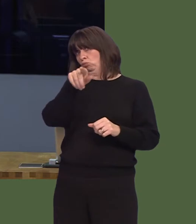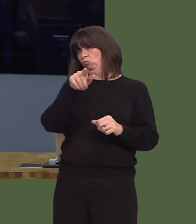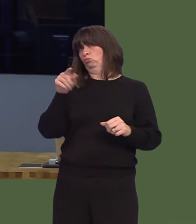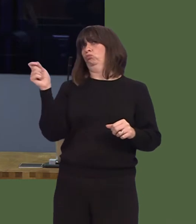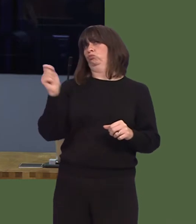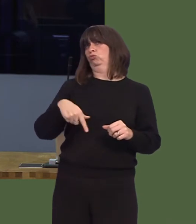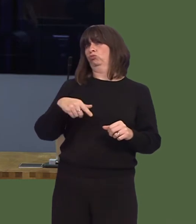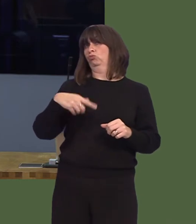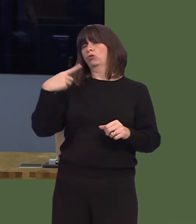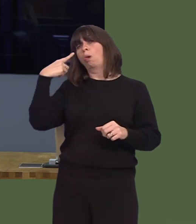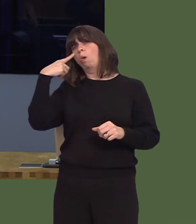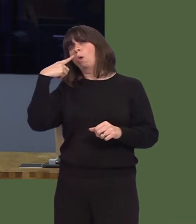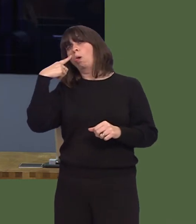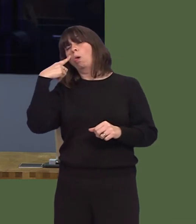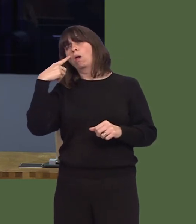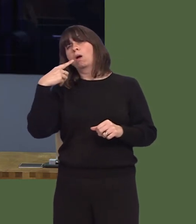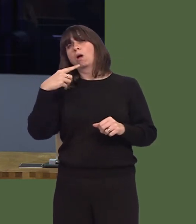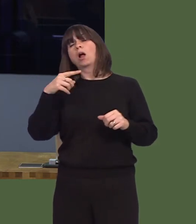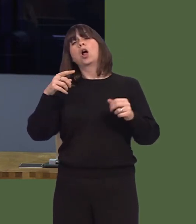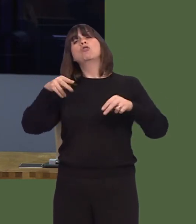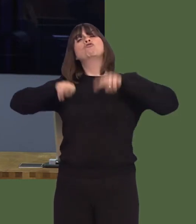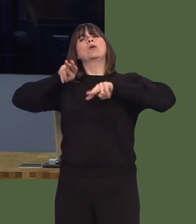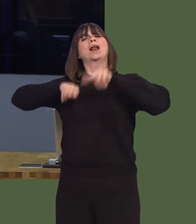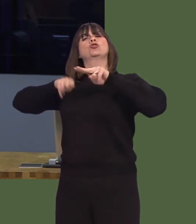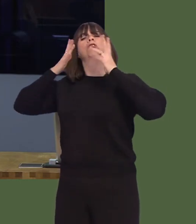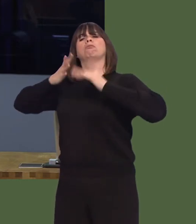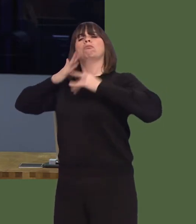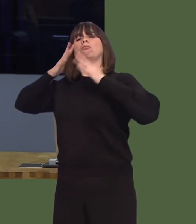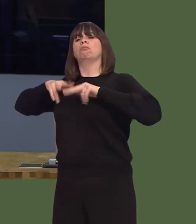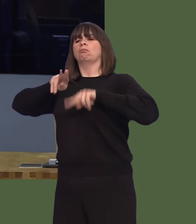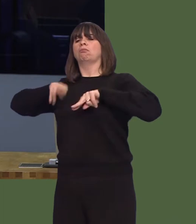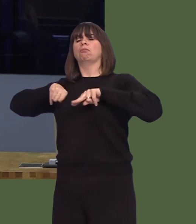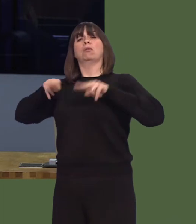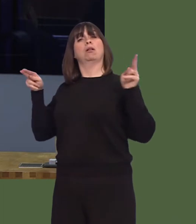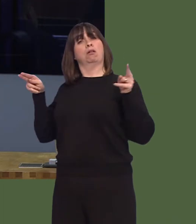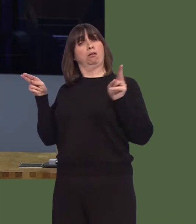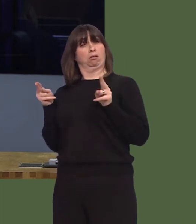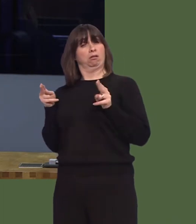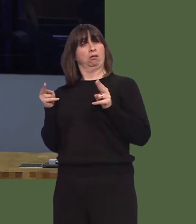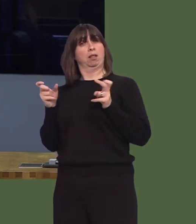look to have proportionate regulation in the financial services sector as a means of kick-starting